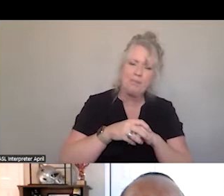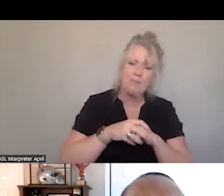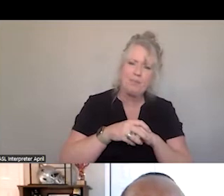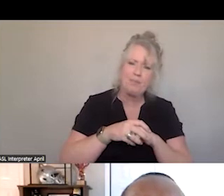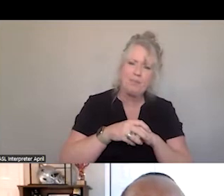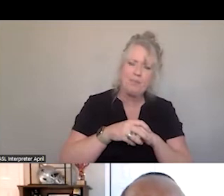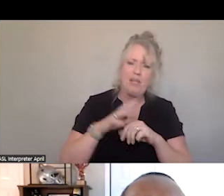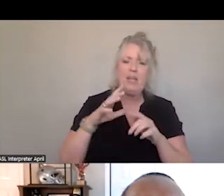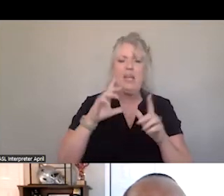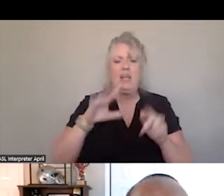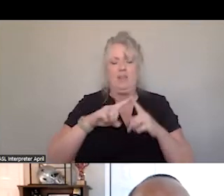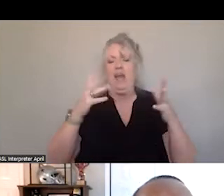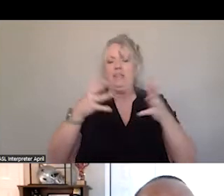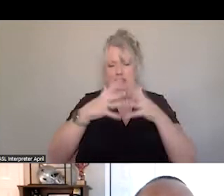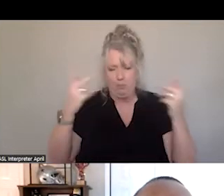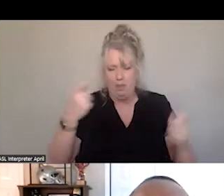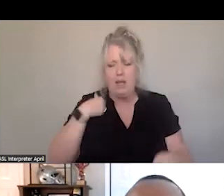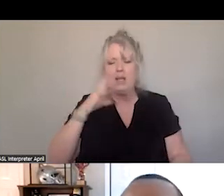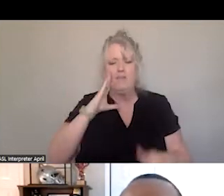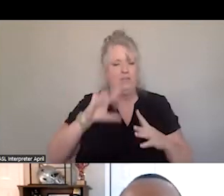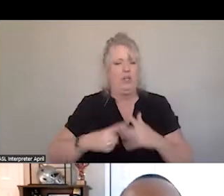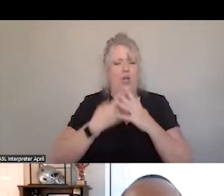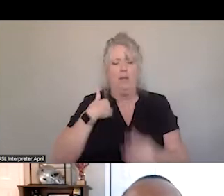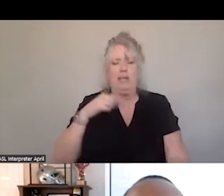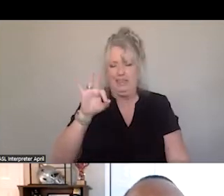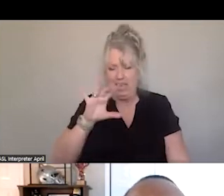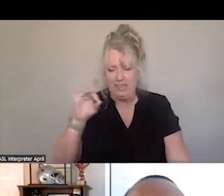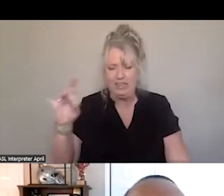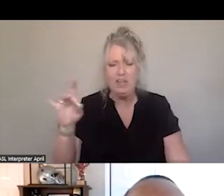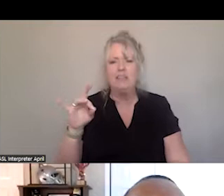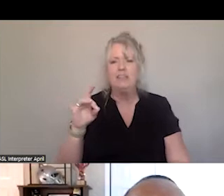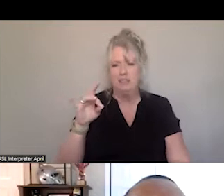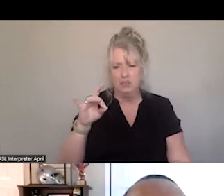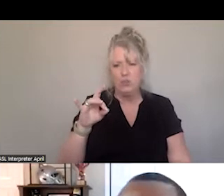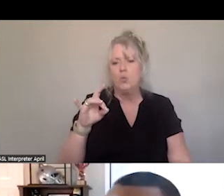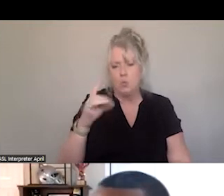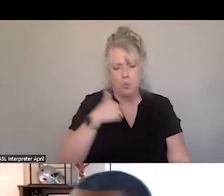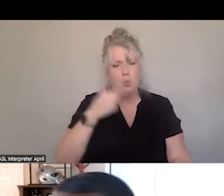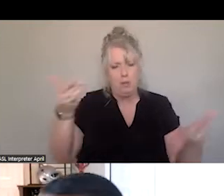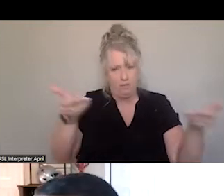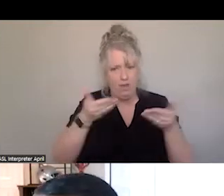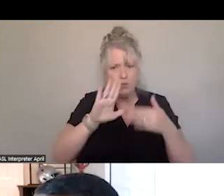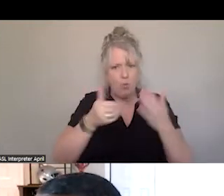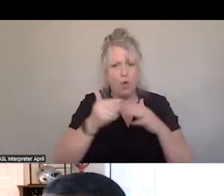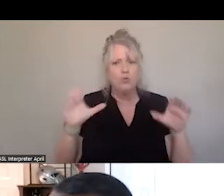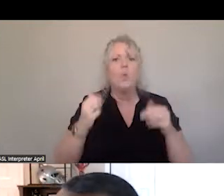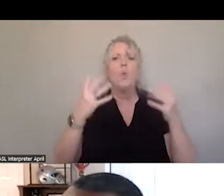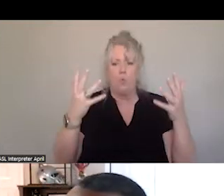THE CELEBRATING THE LAUNCH OF 988. SO, WE INVITE YOU FOR THAT. WE ALSO DO WANT TO MAKE SURE THAT